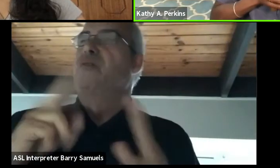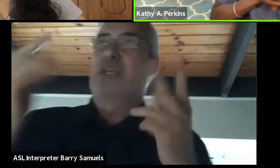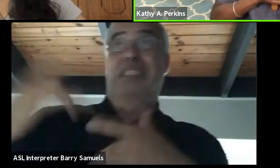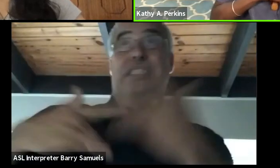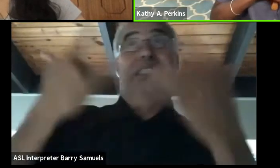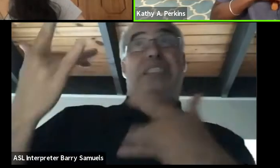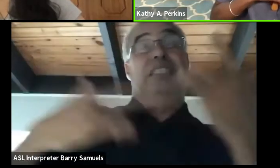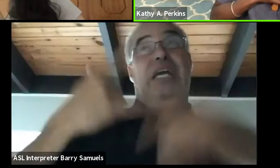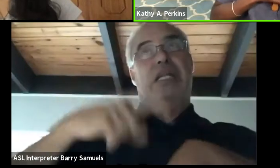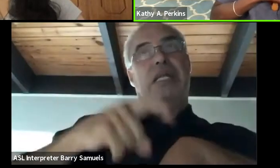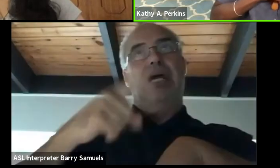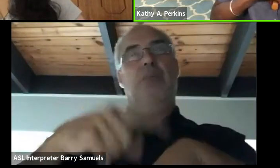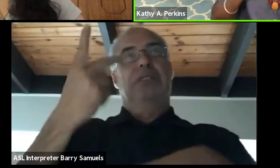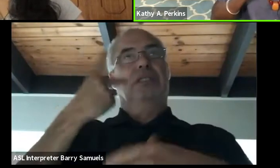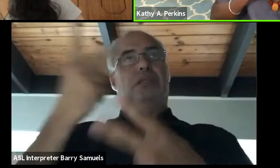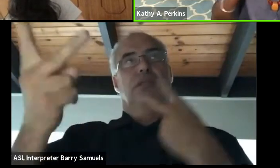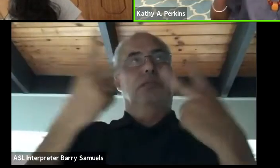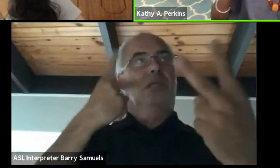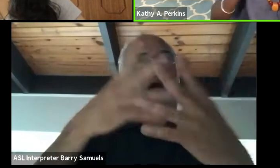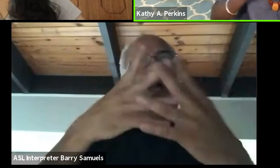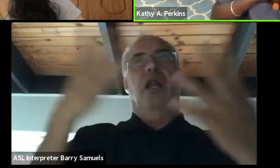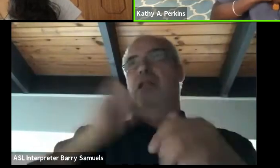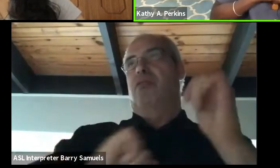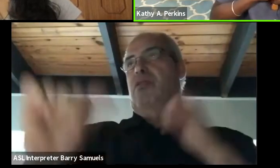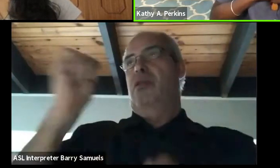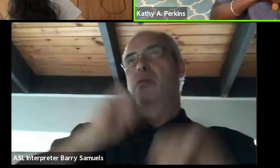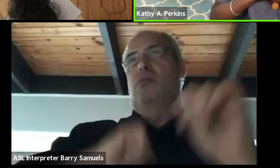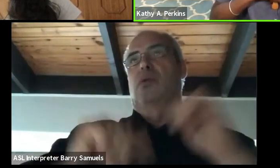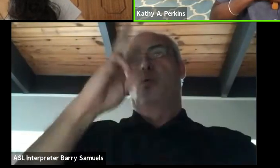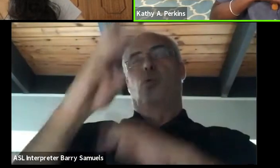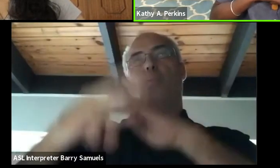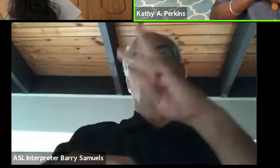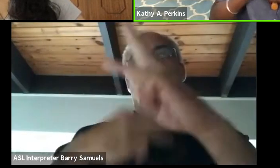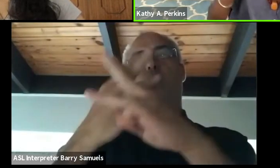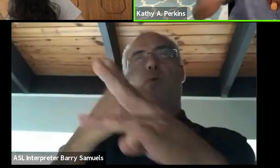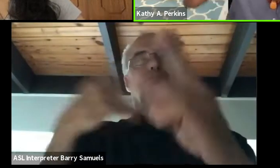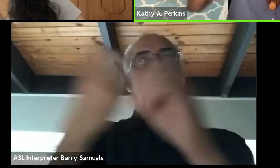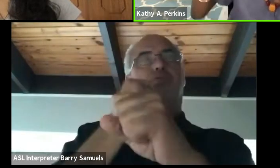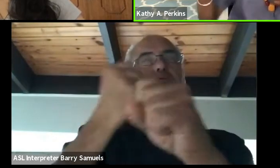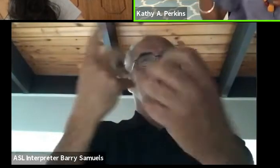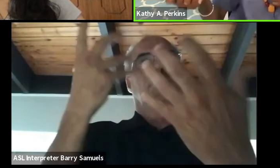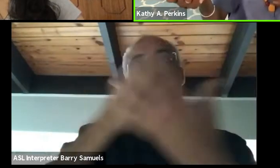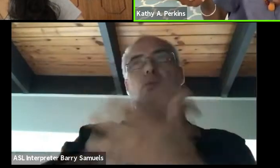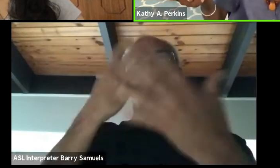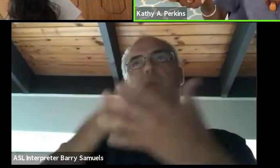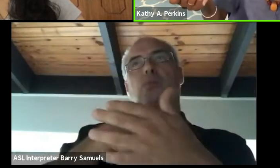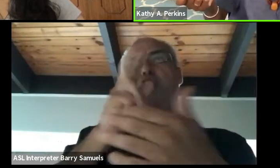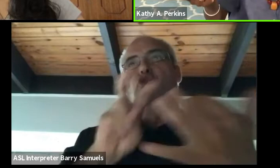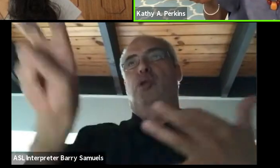I got to see a lot of theaters. It was a whirlwind trip. And then I came back the following year,